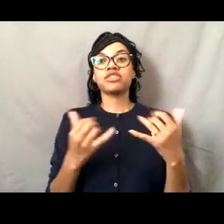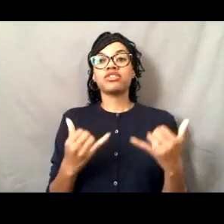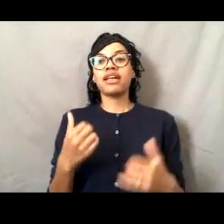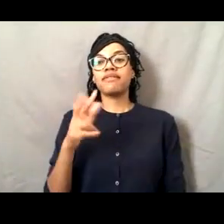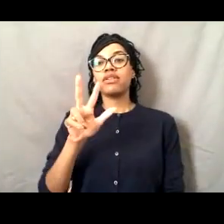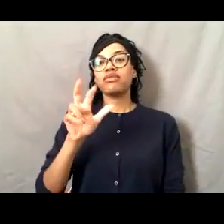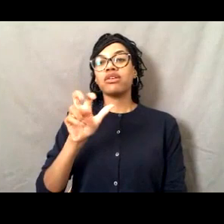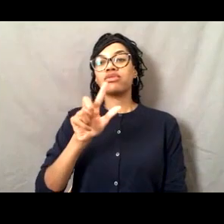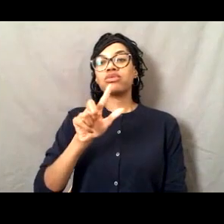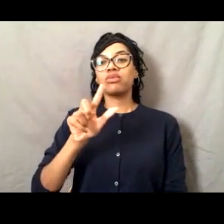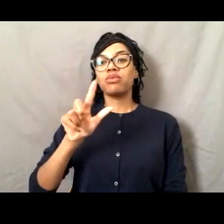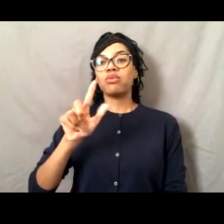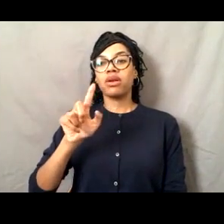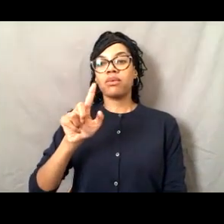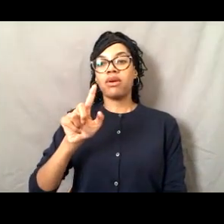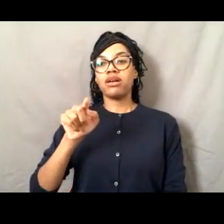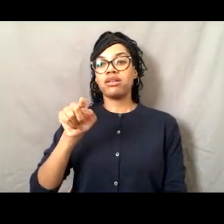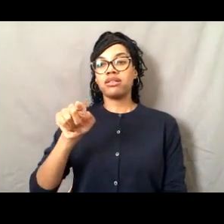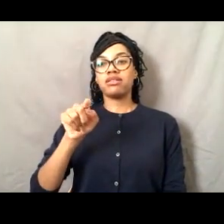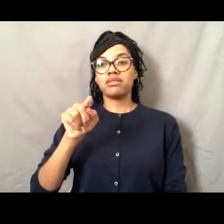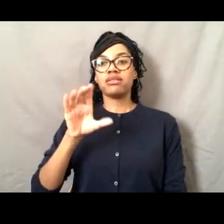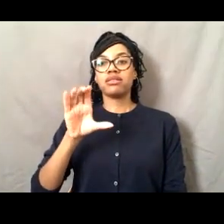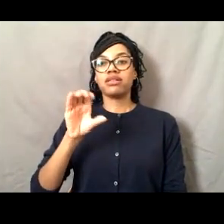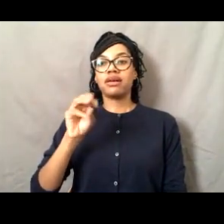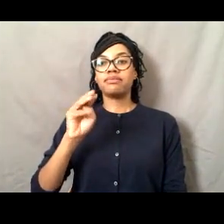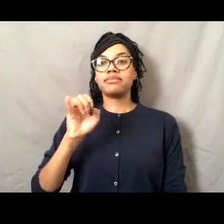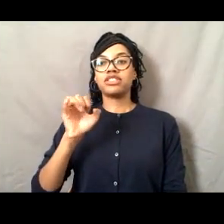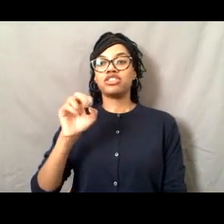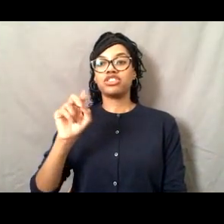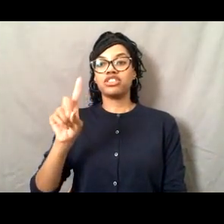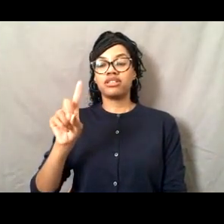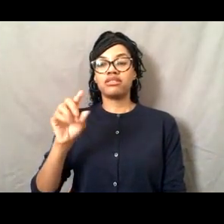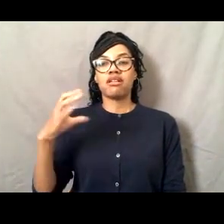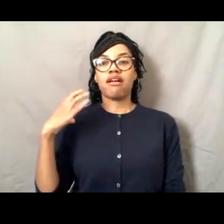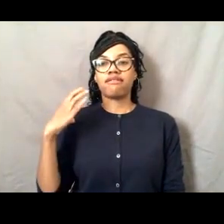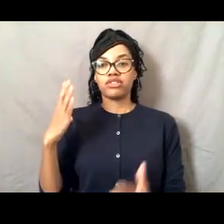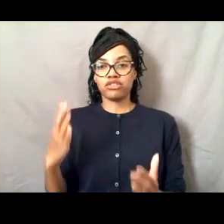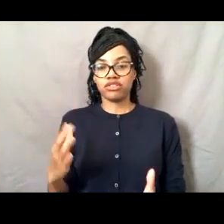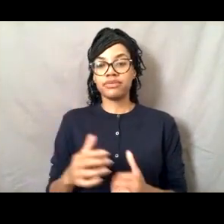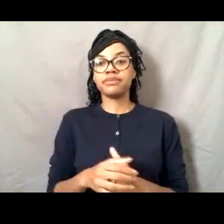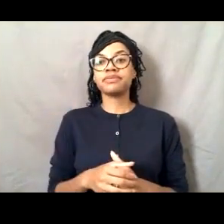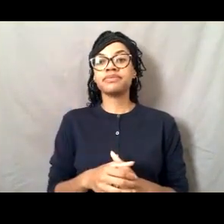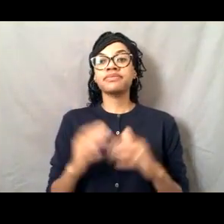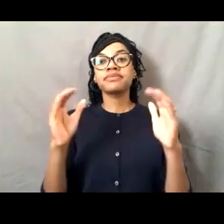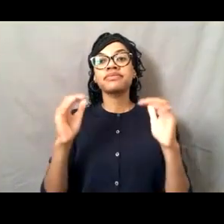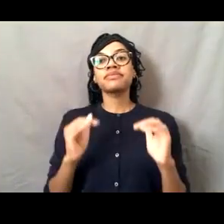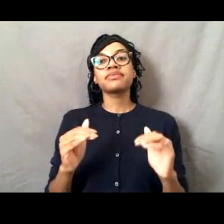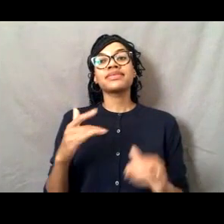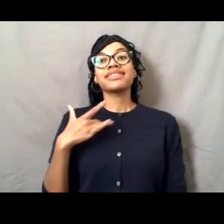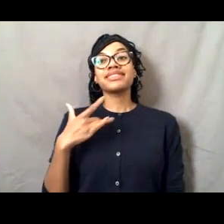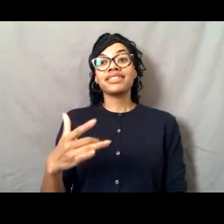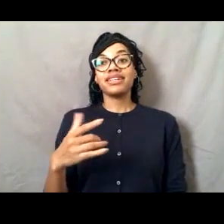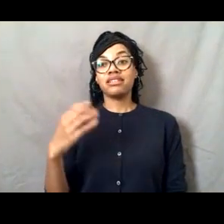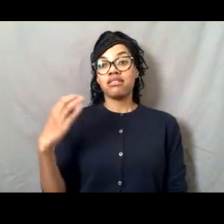Everyone is a commissioned officer. NOAA Corps officers rotate between NOAA ships